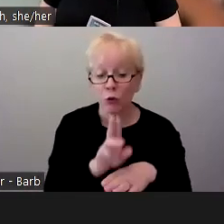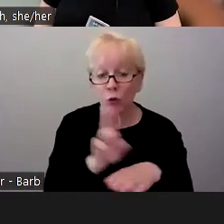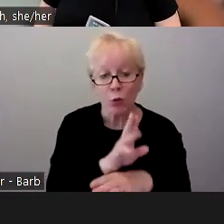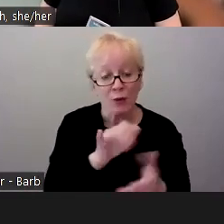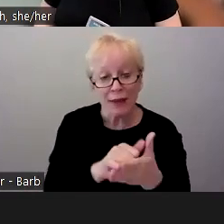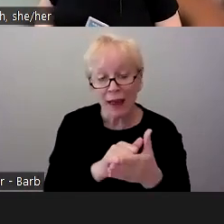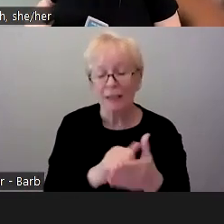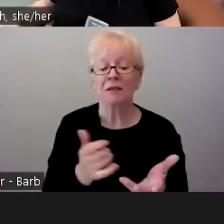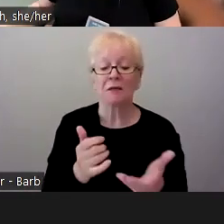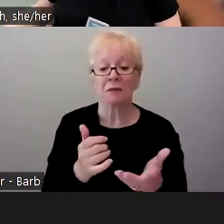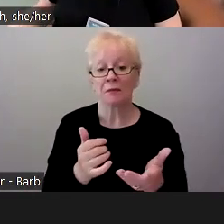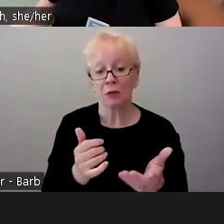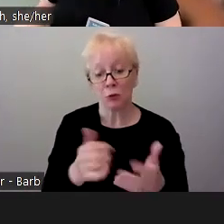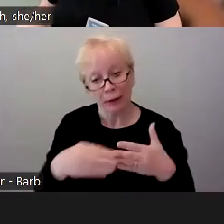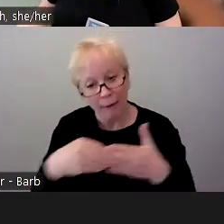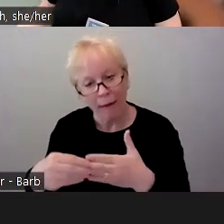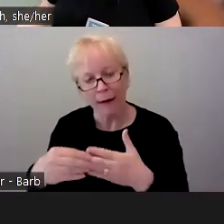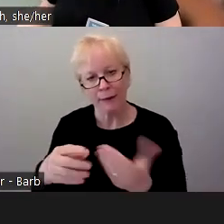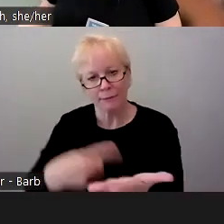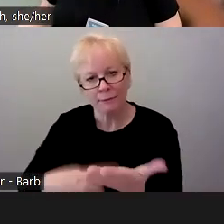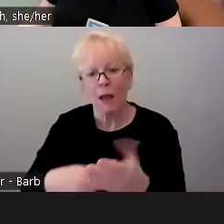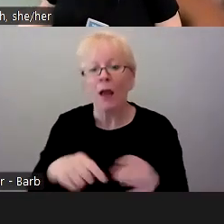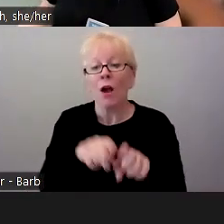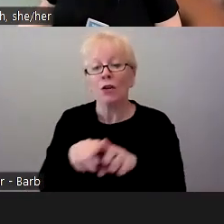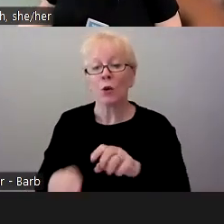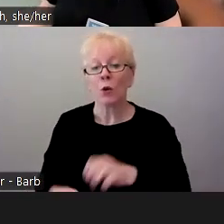And then we do have two optional full group meetings to celebrate the end of fall semester